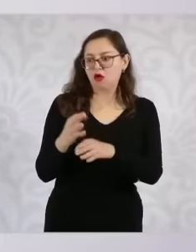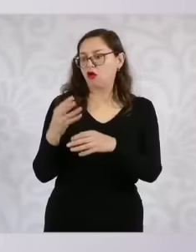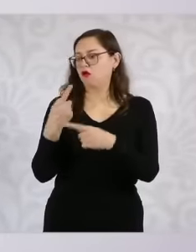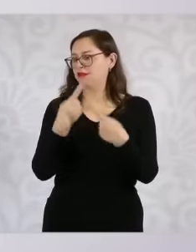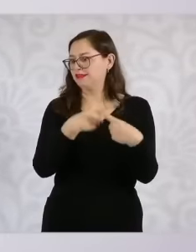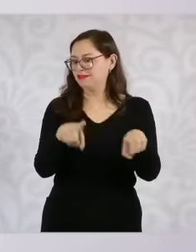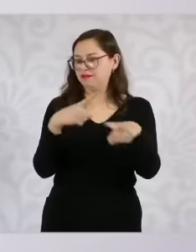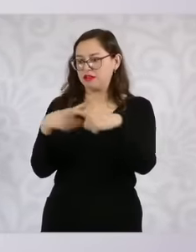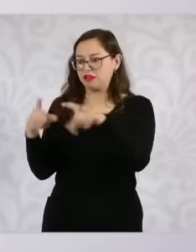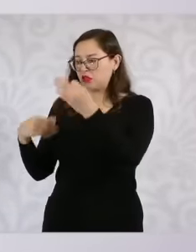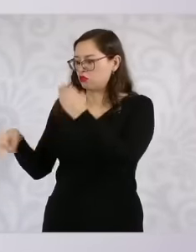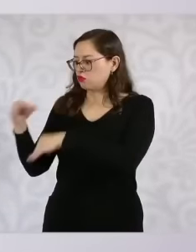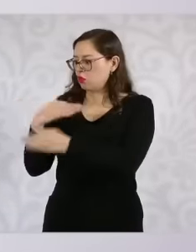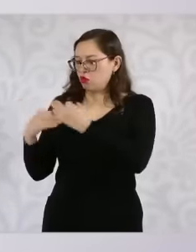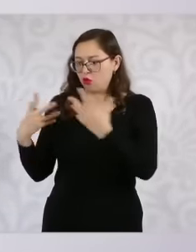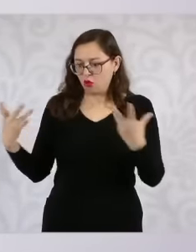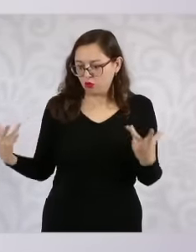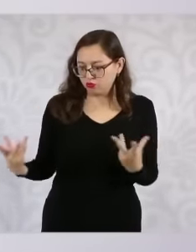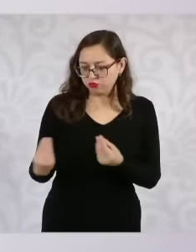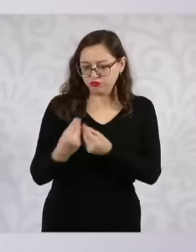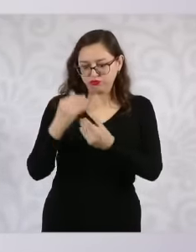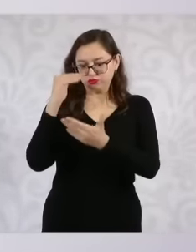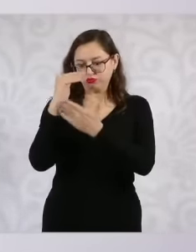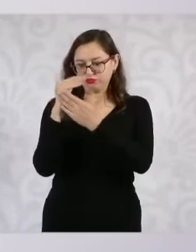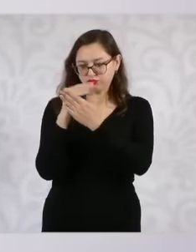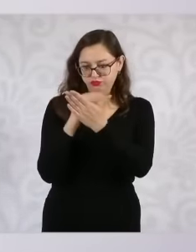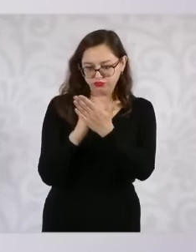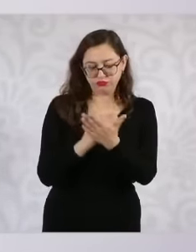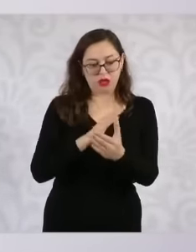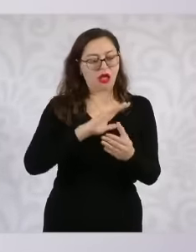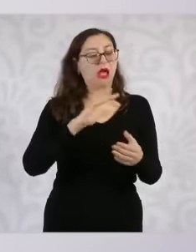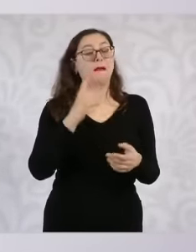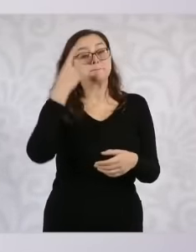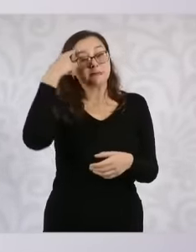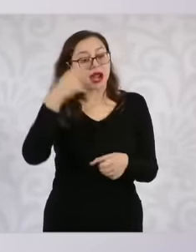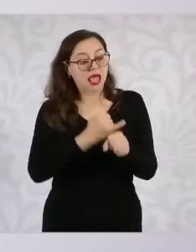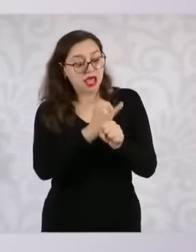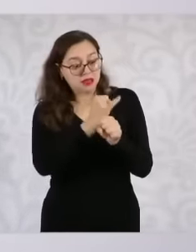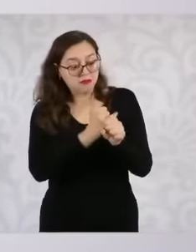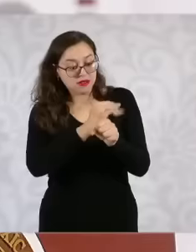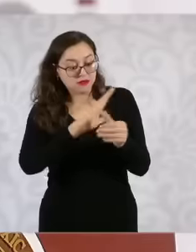can be appropriately integrated into investigation folders and translated into operable products